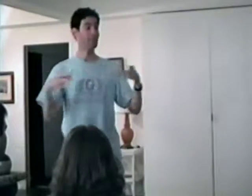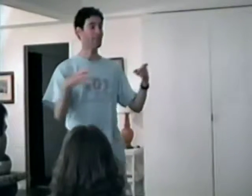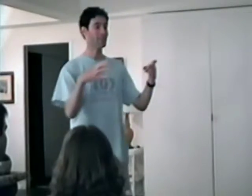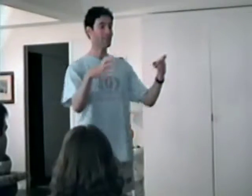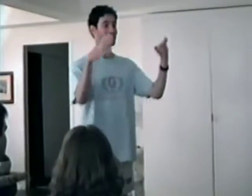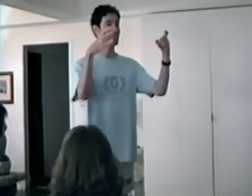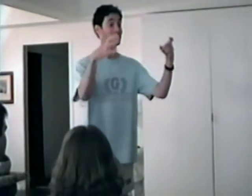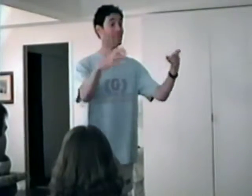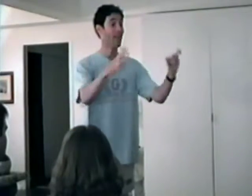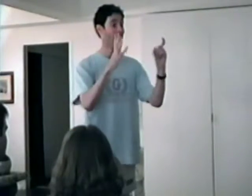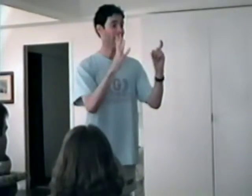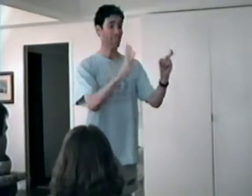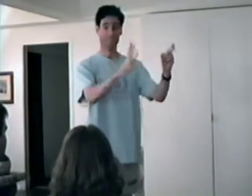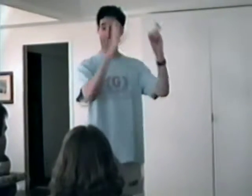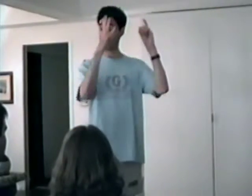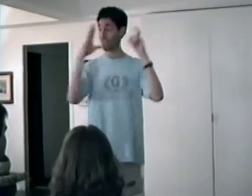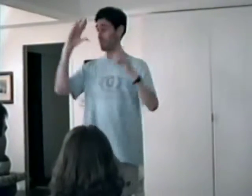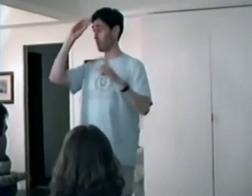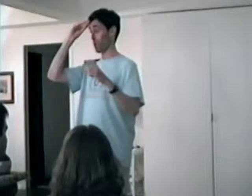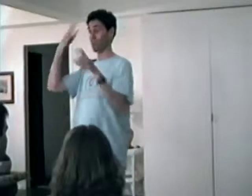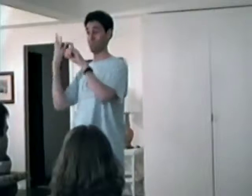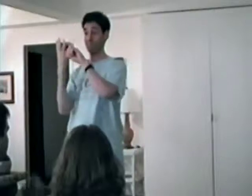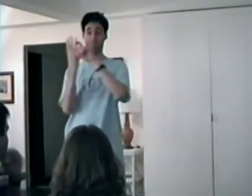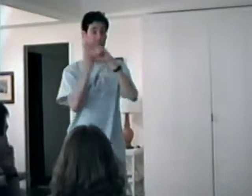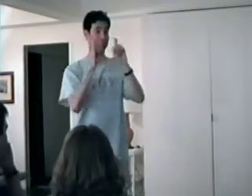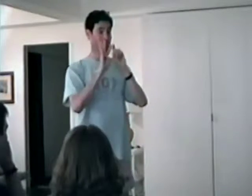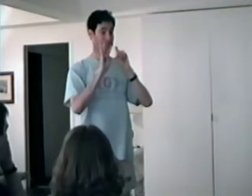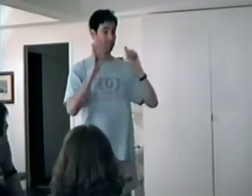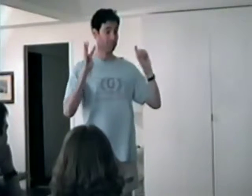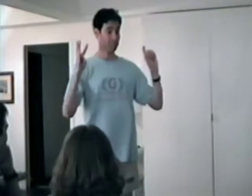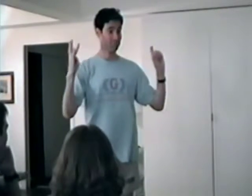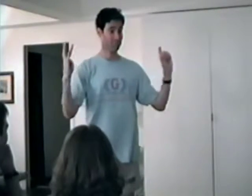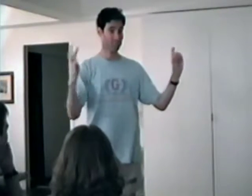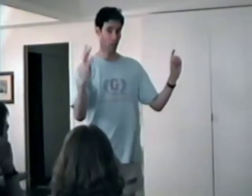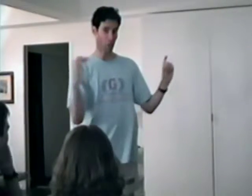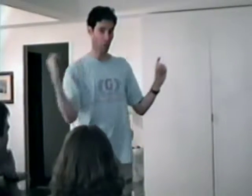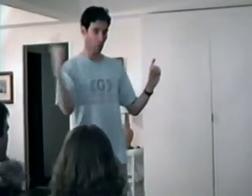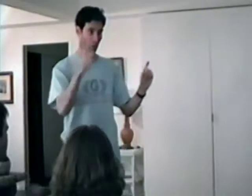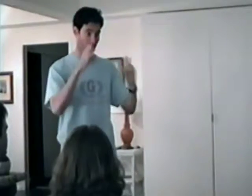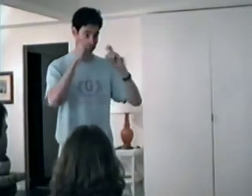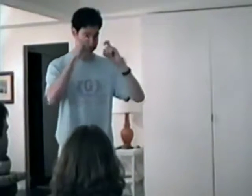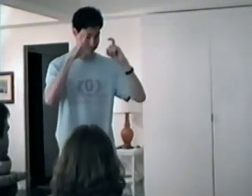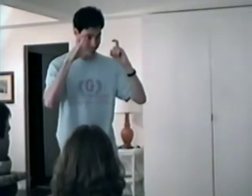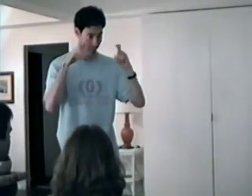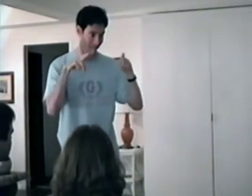We'll place it near the house, just where the boys are sure to come